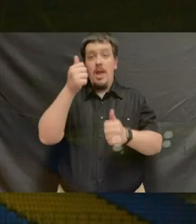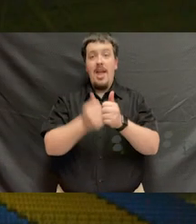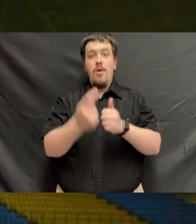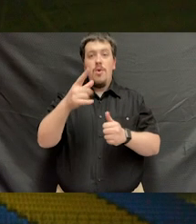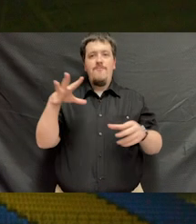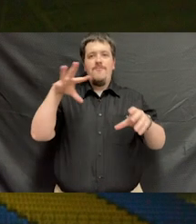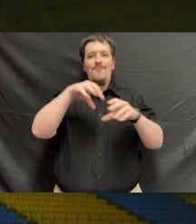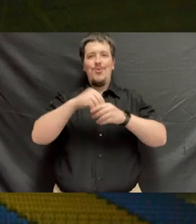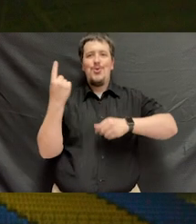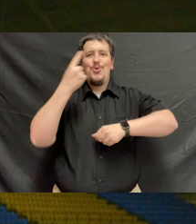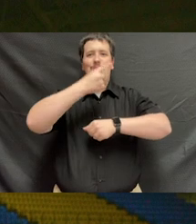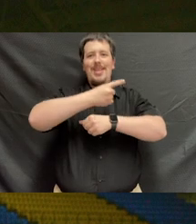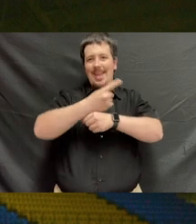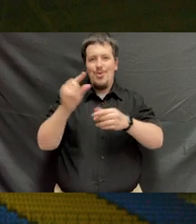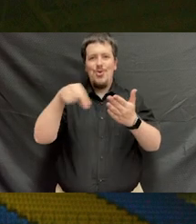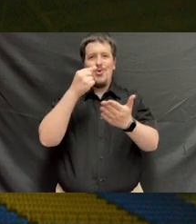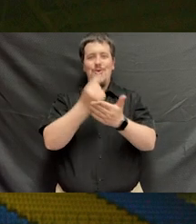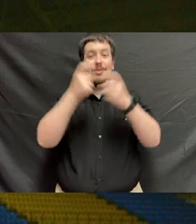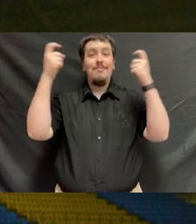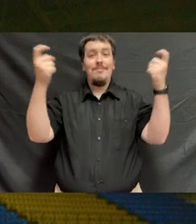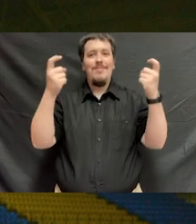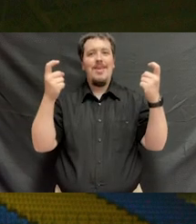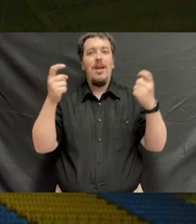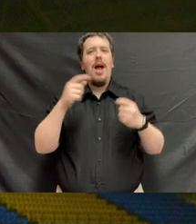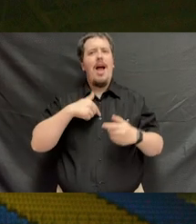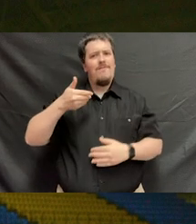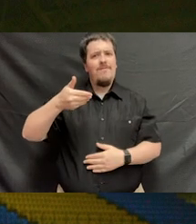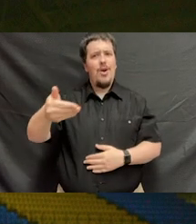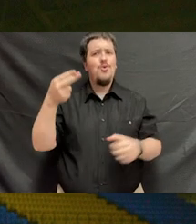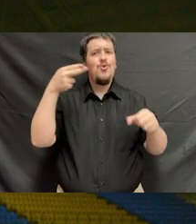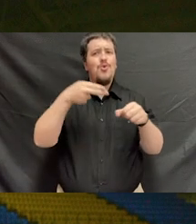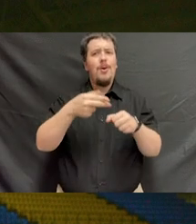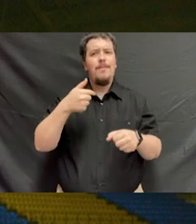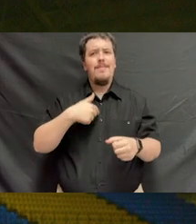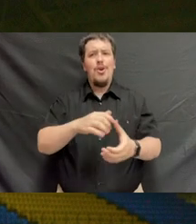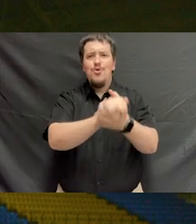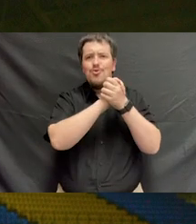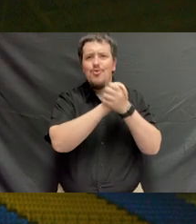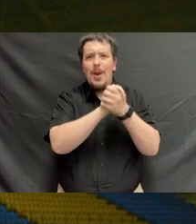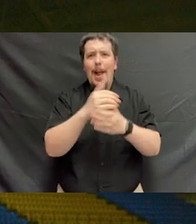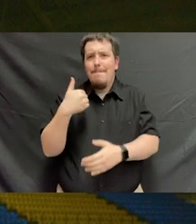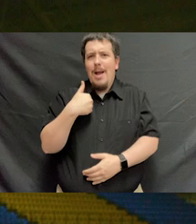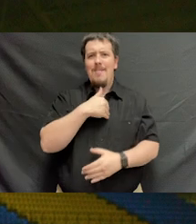To everyone who is participating in today's commencement ceremony, I invite you to join me in congratulating the members